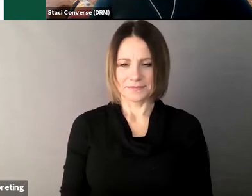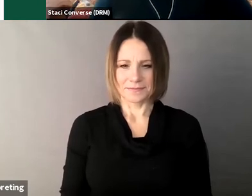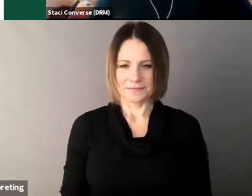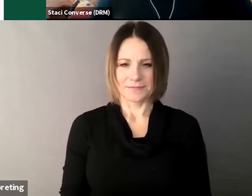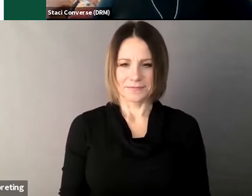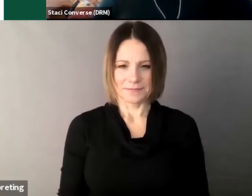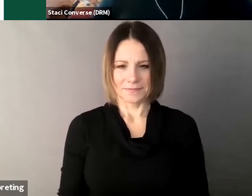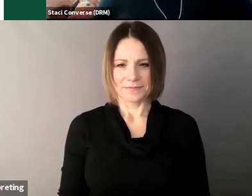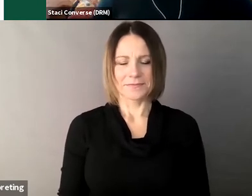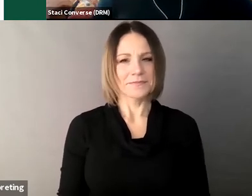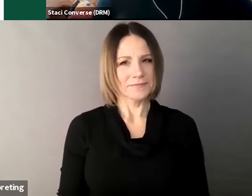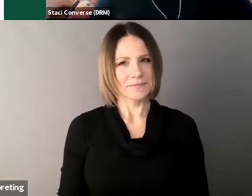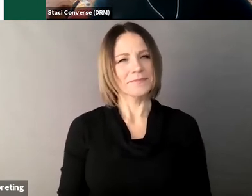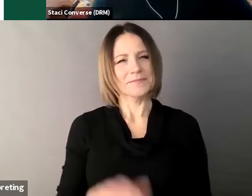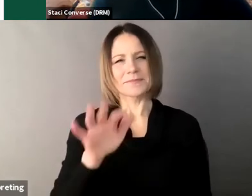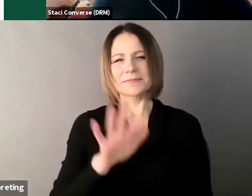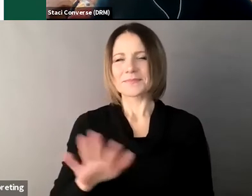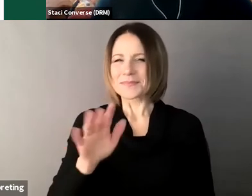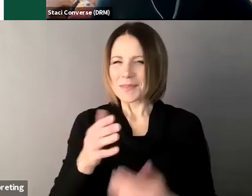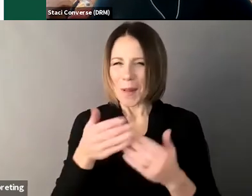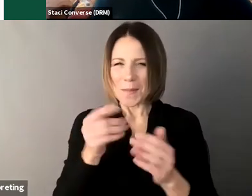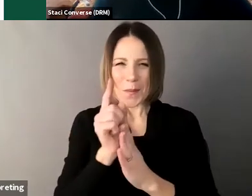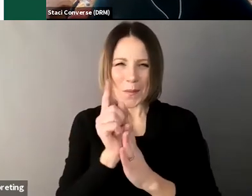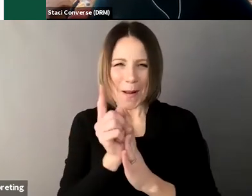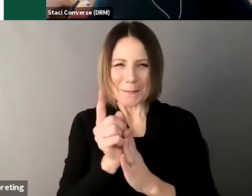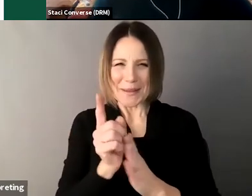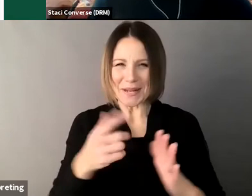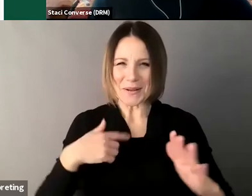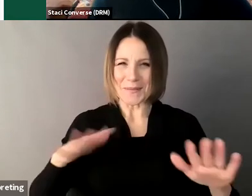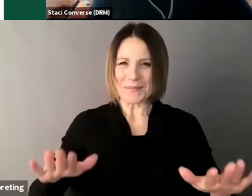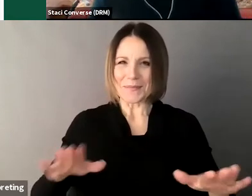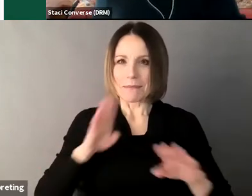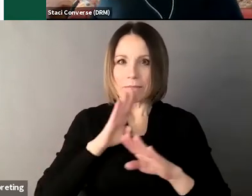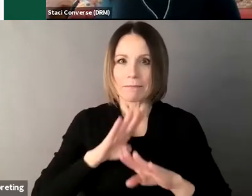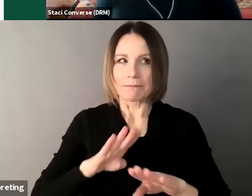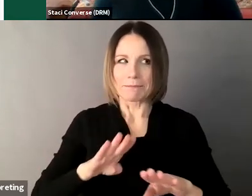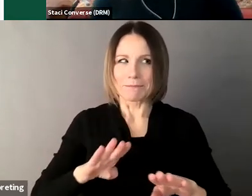it's been close to a minute and I think i've reached my of sitting here in silence so we'll